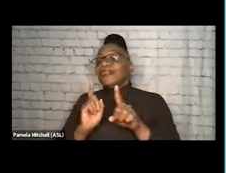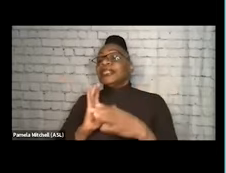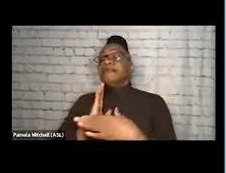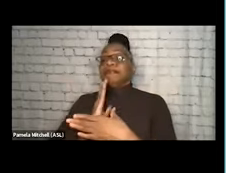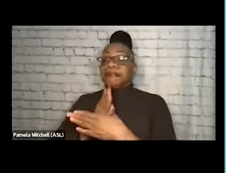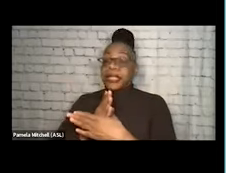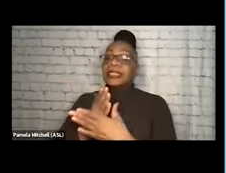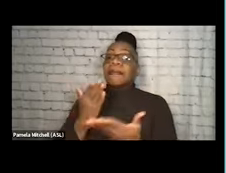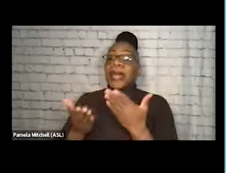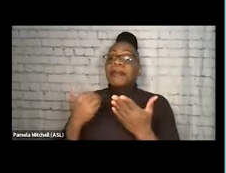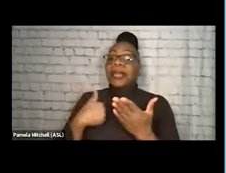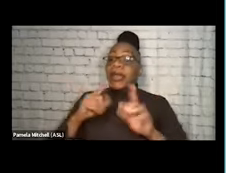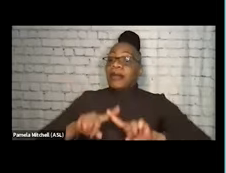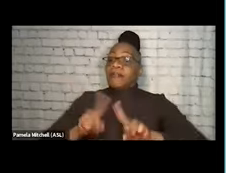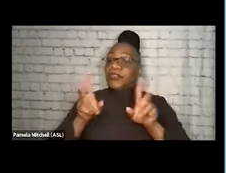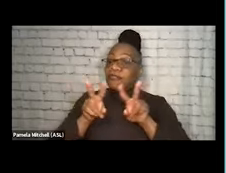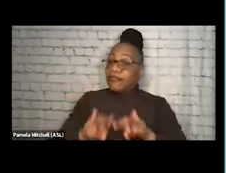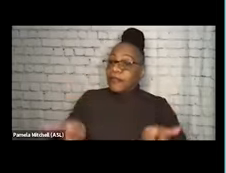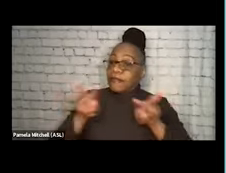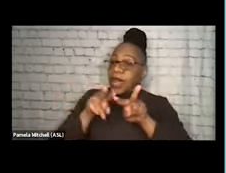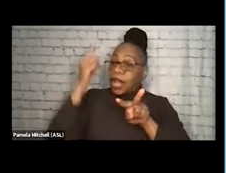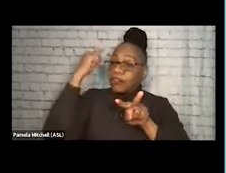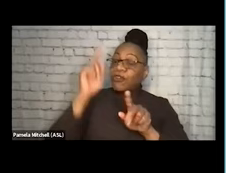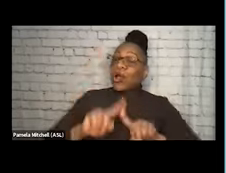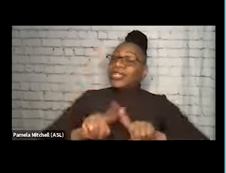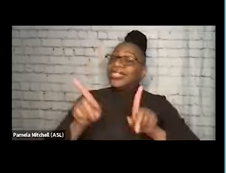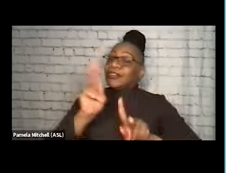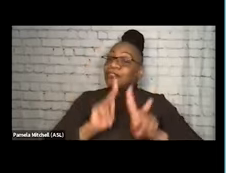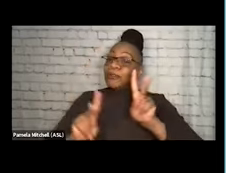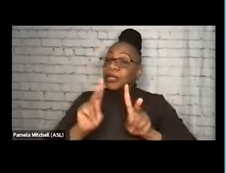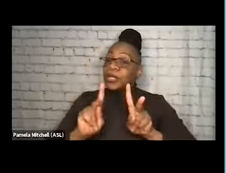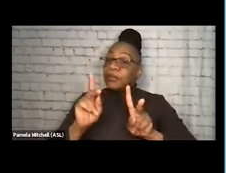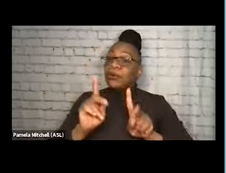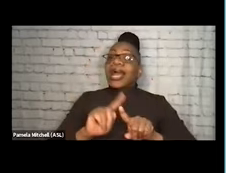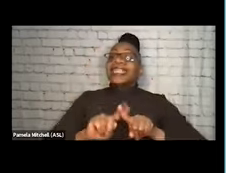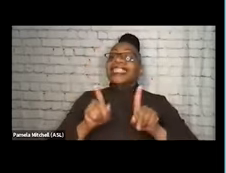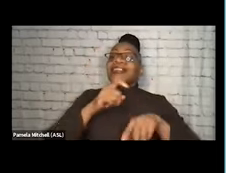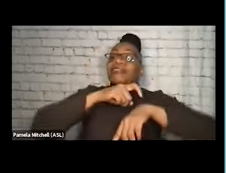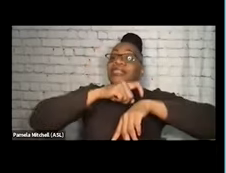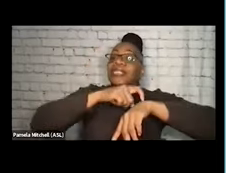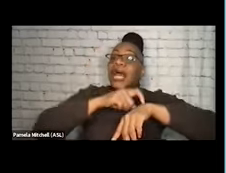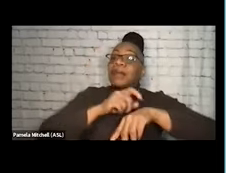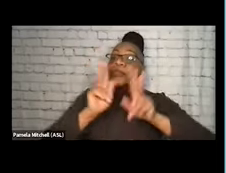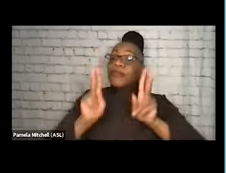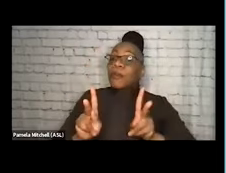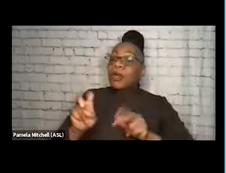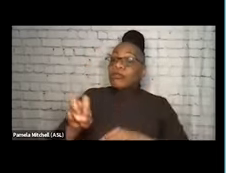may have different value for different people at different points in their journey, and they all can work together